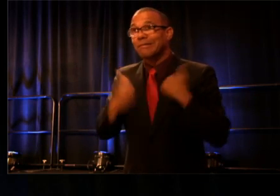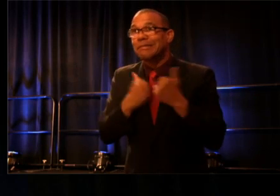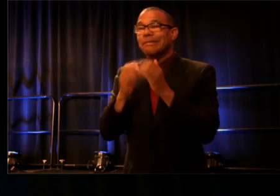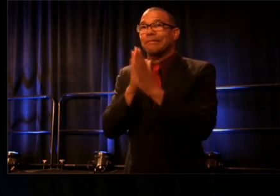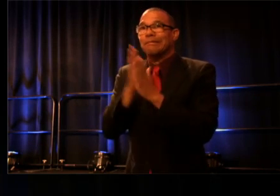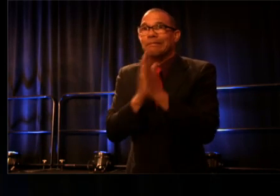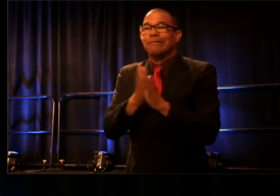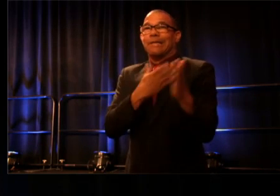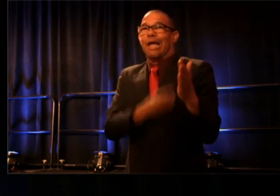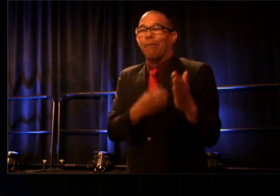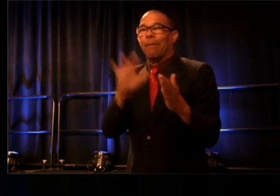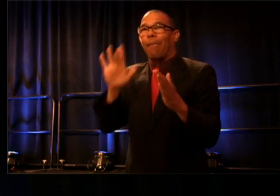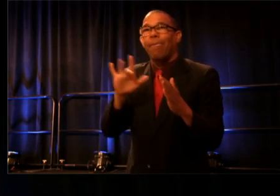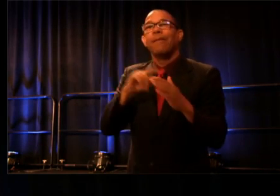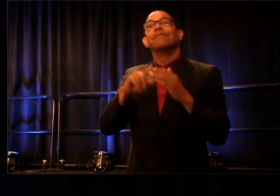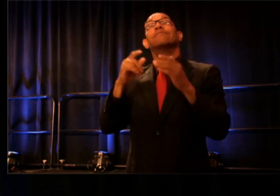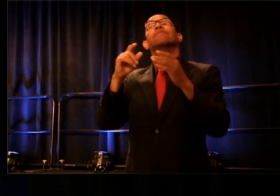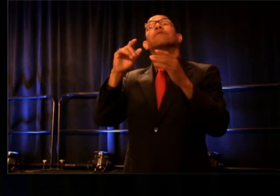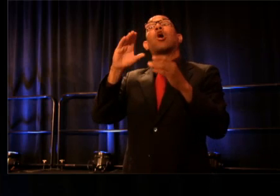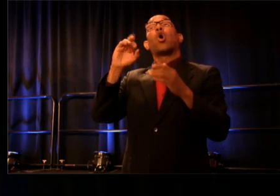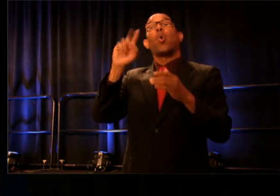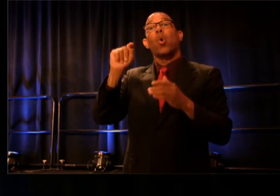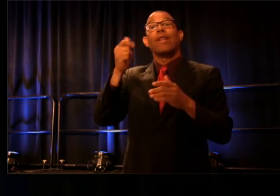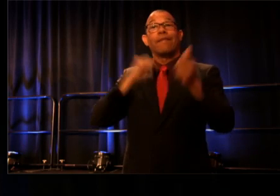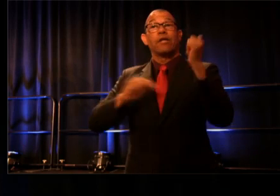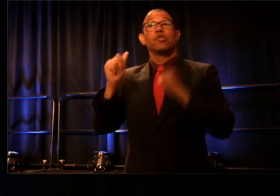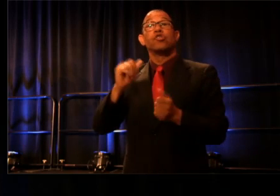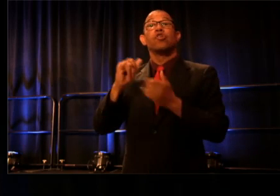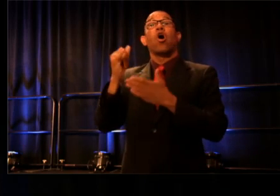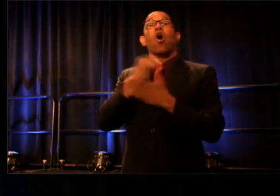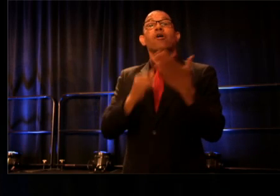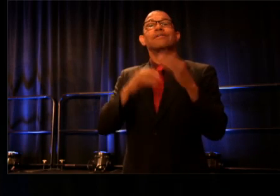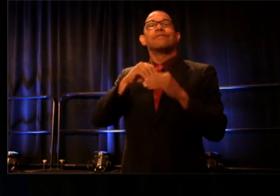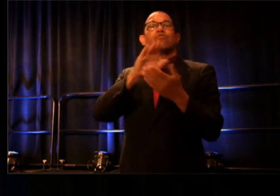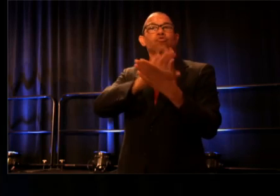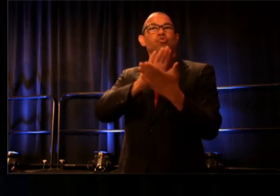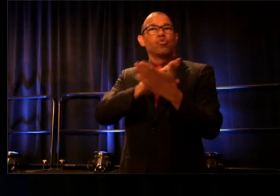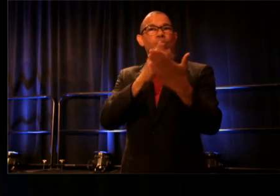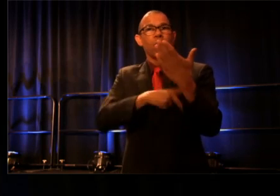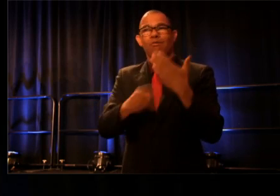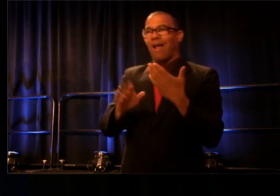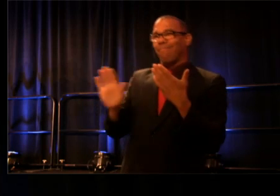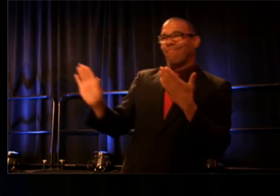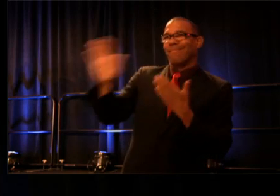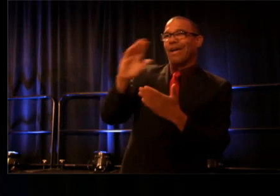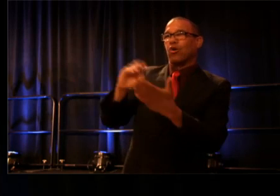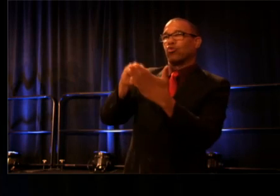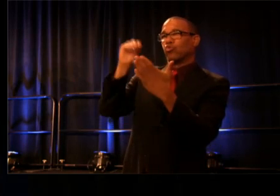in Court Theatre's Artists-in-the-Schools program. Her students were challenged beyond their self-imposed limitations